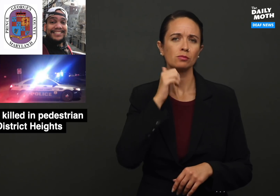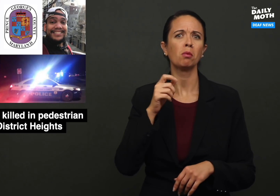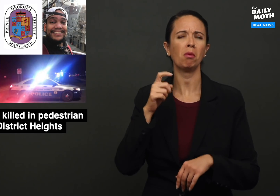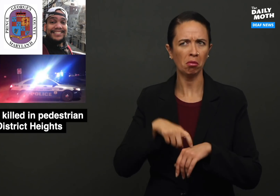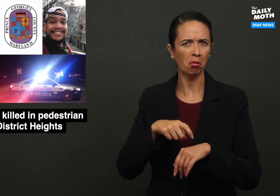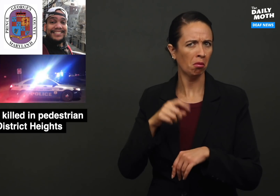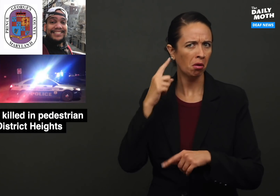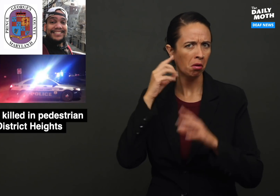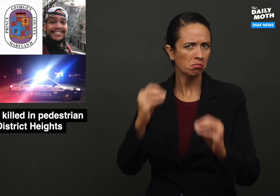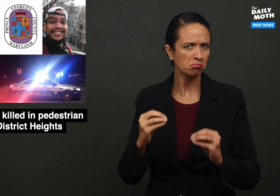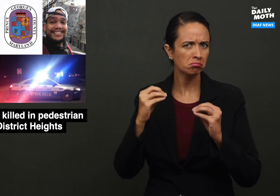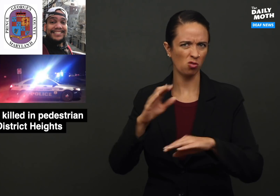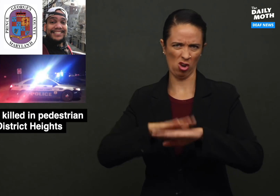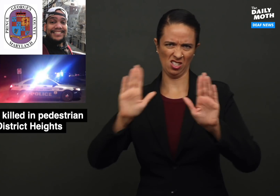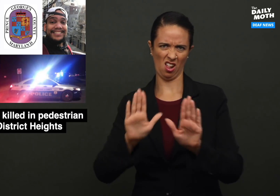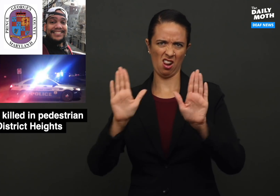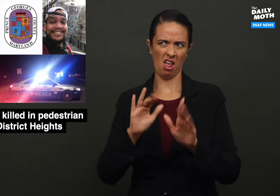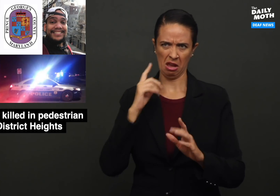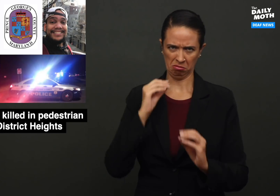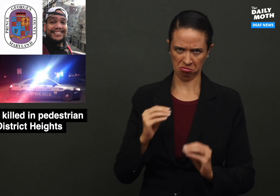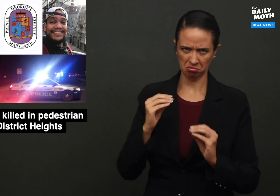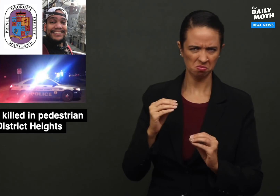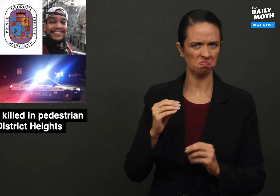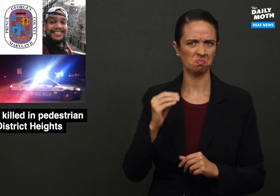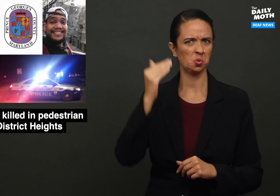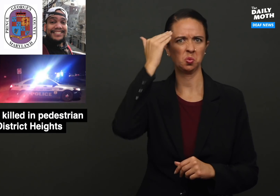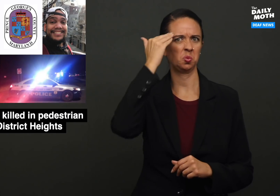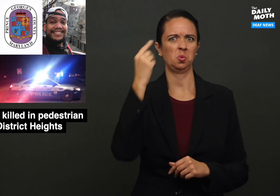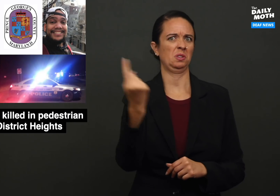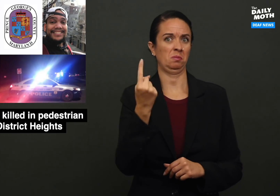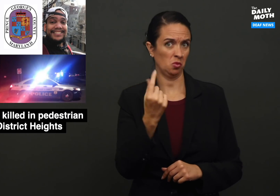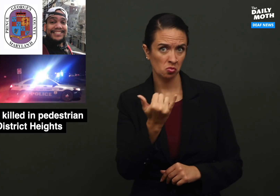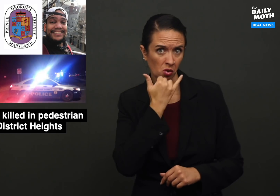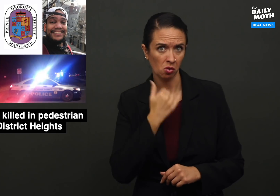so when she did not get any response on Sunday, she knew something was wrong.